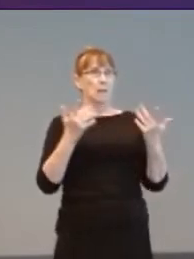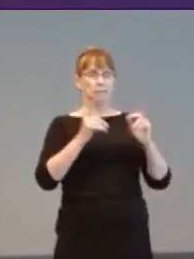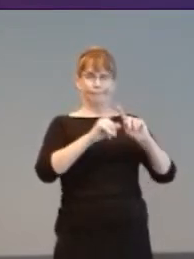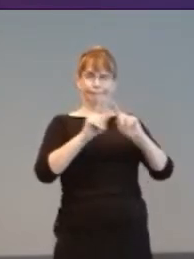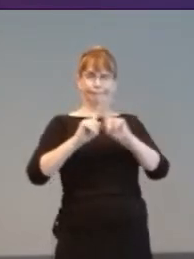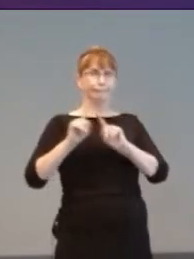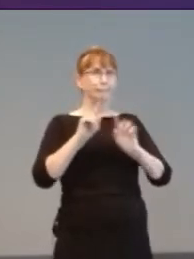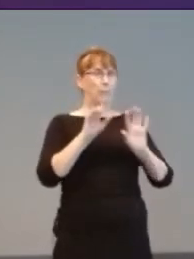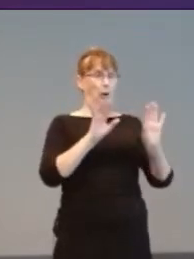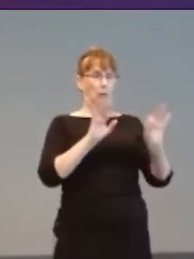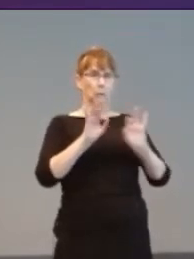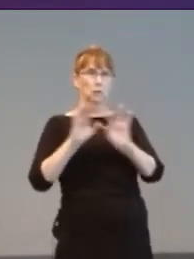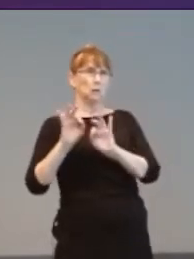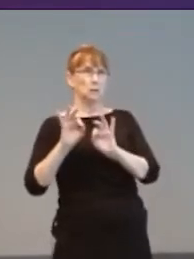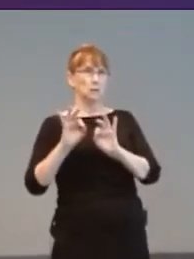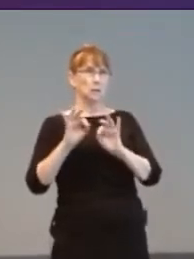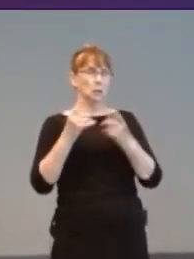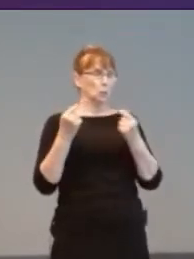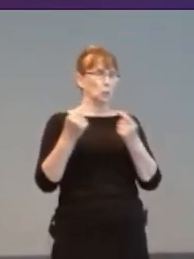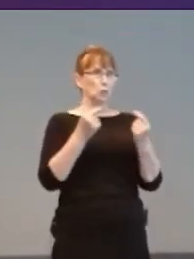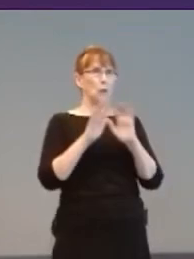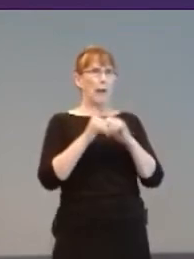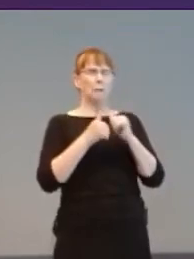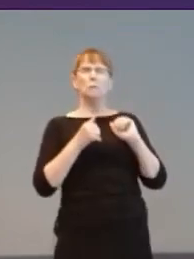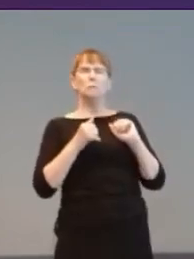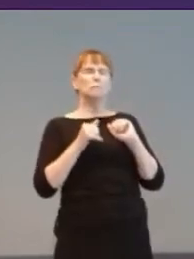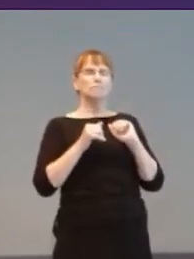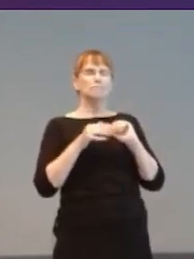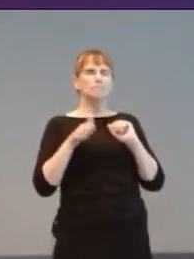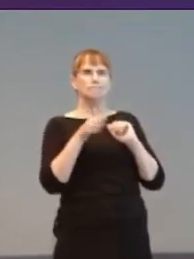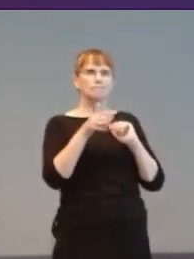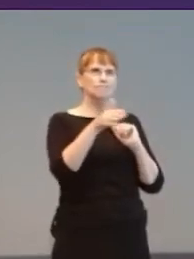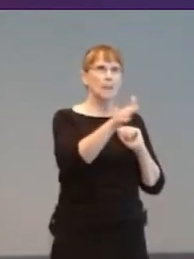for sonic-navigation, including highly expressive descriptions.